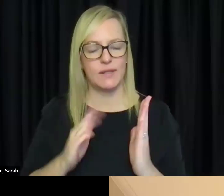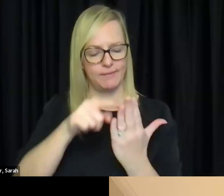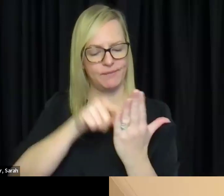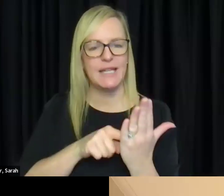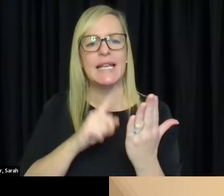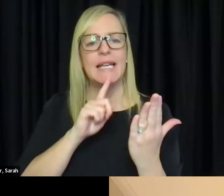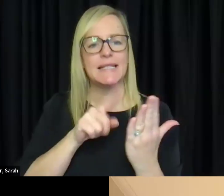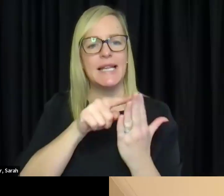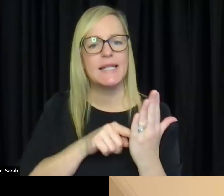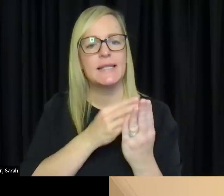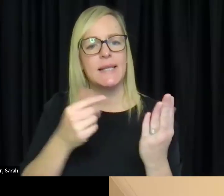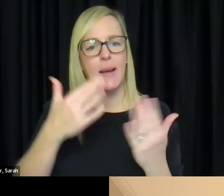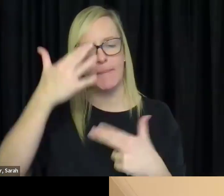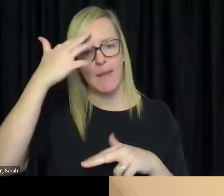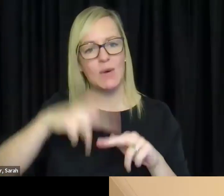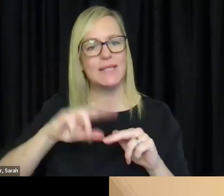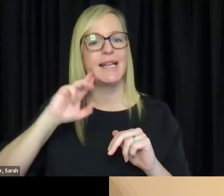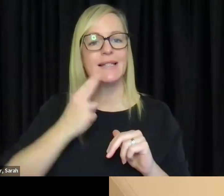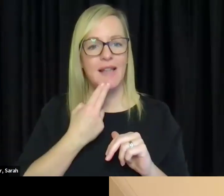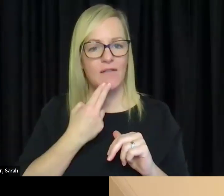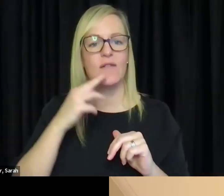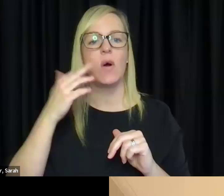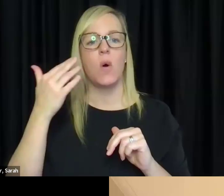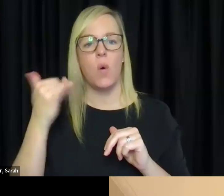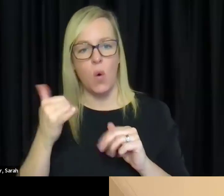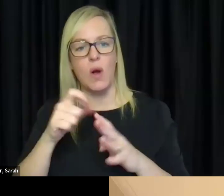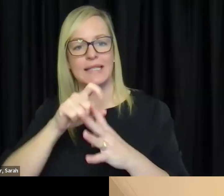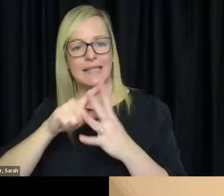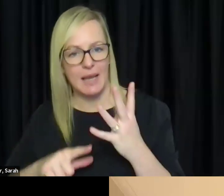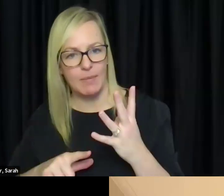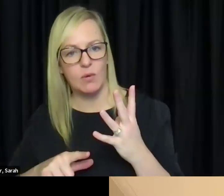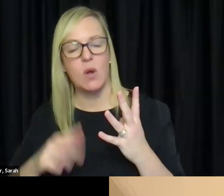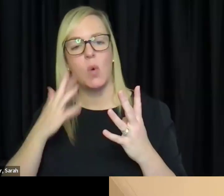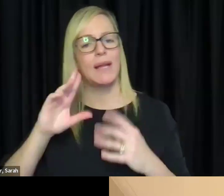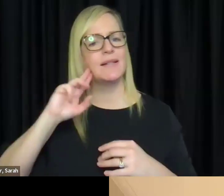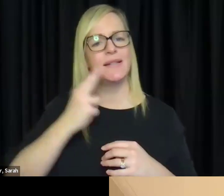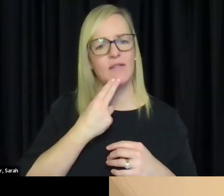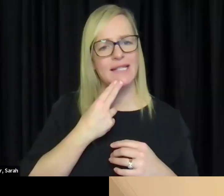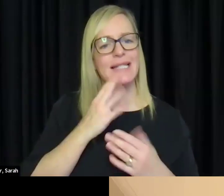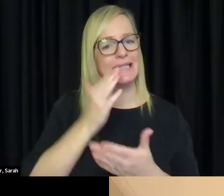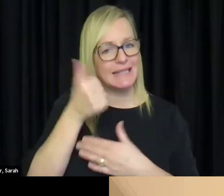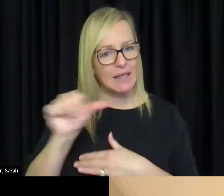or disabled." I am wondering why you say deaf and disabled when deafness is still a disability?